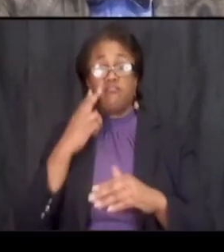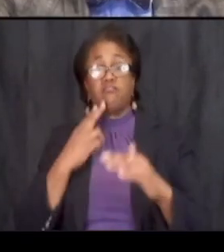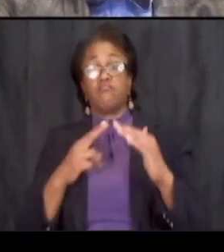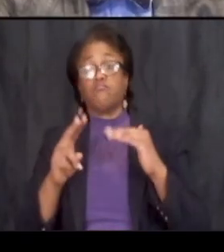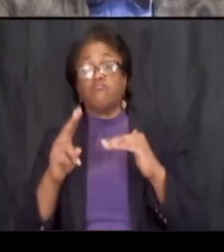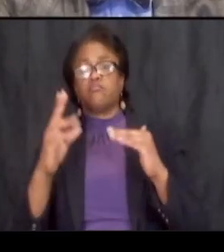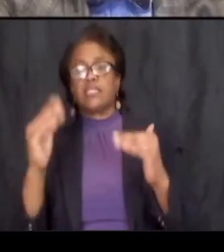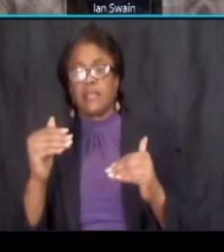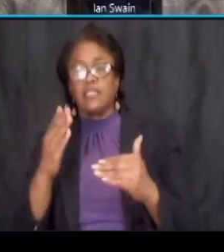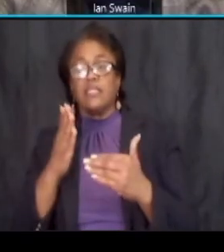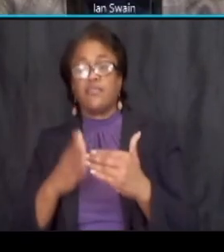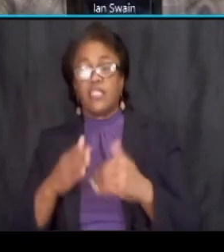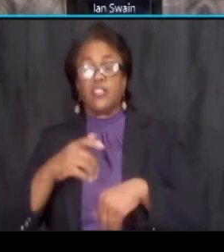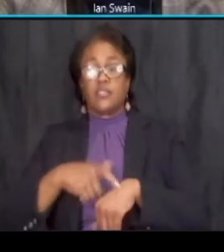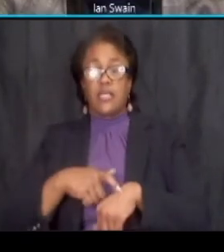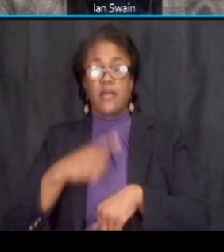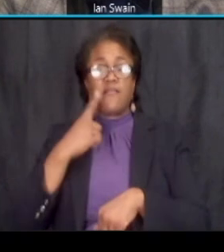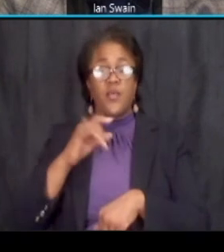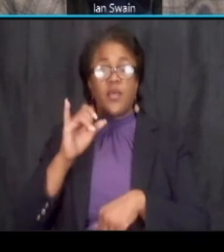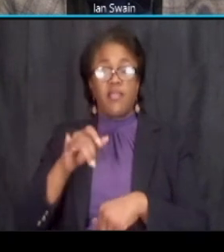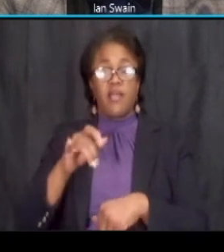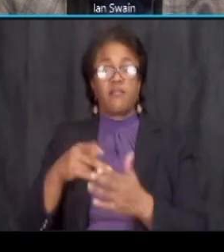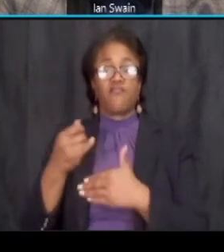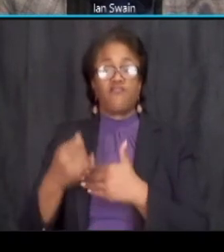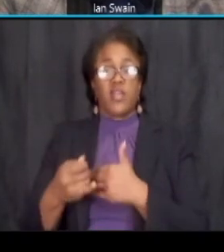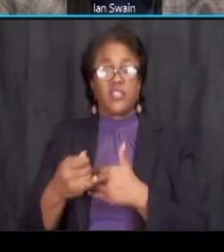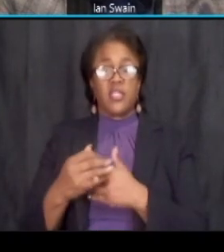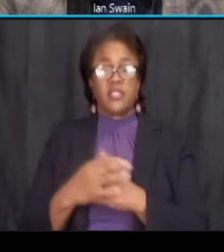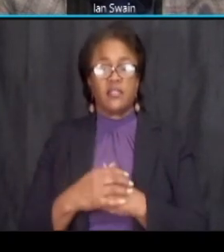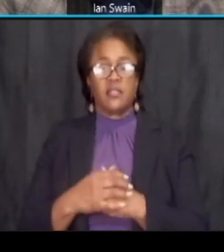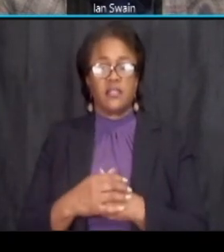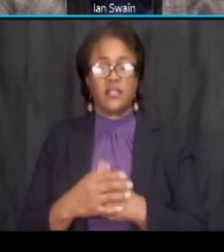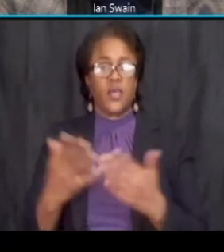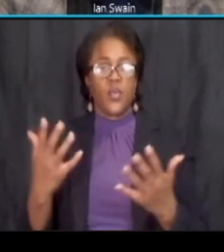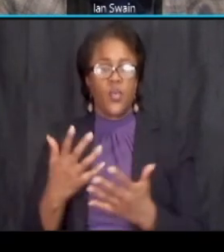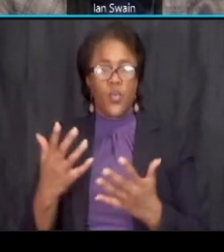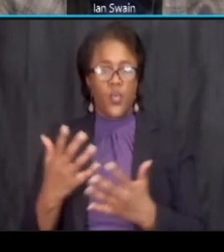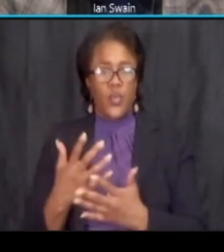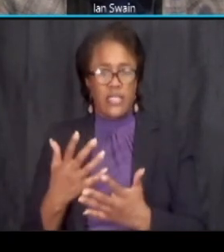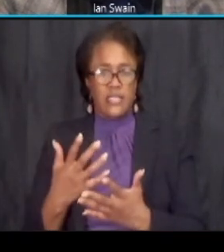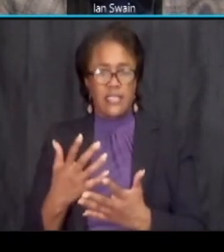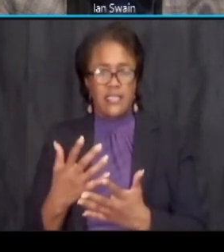on the streetcar project at this point it should what is the projected uh uh finished